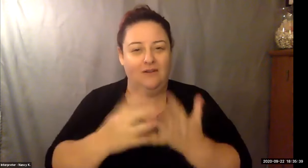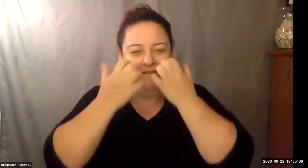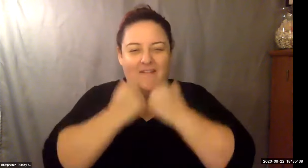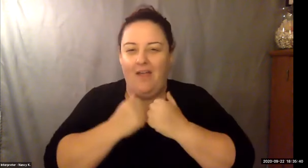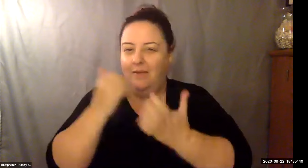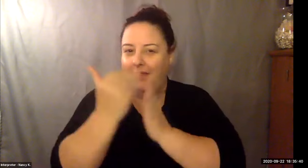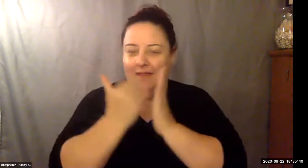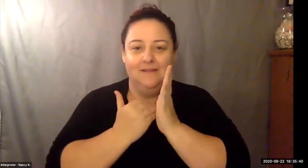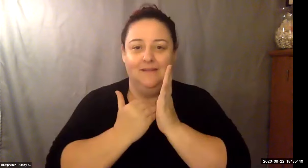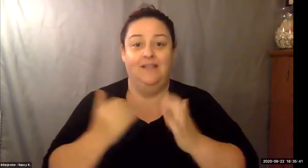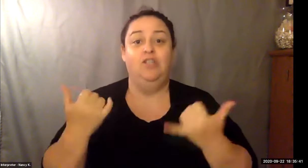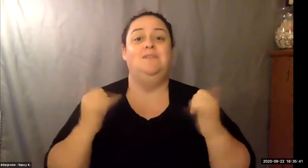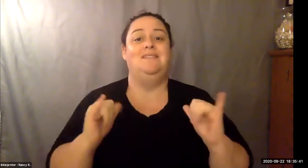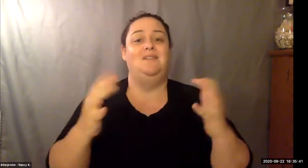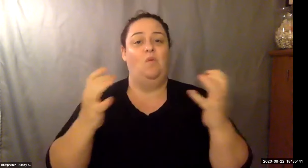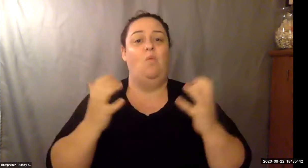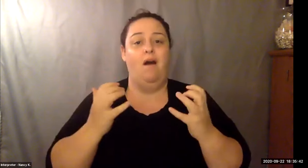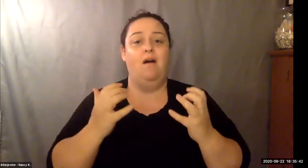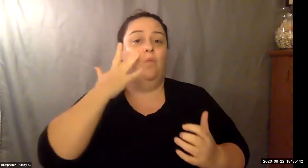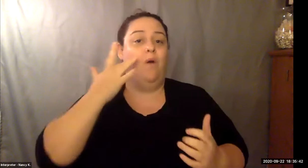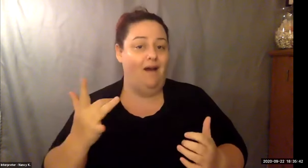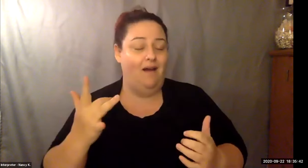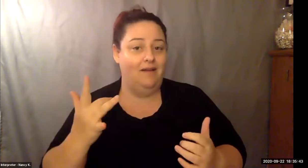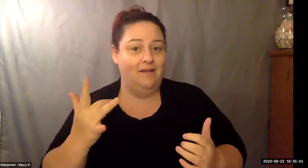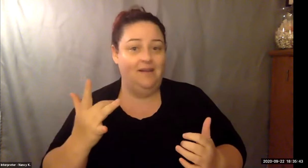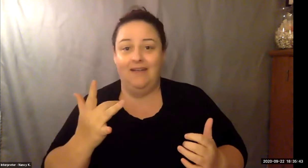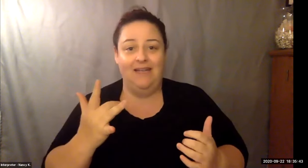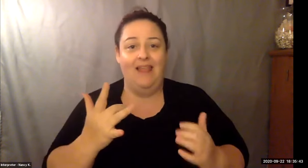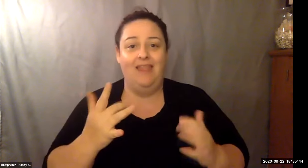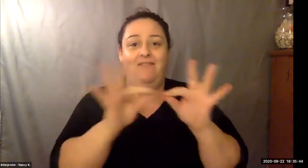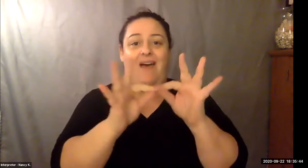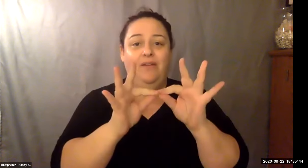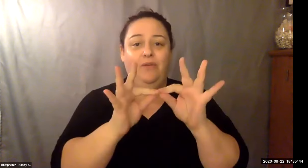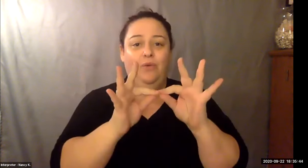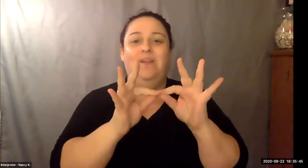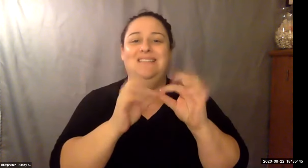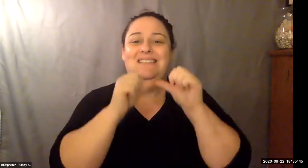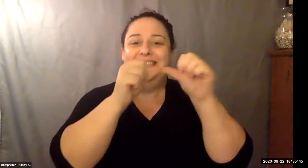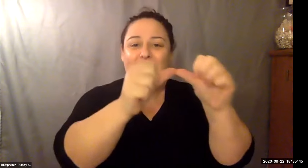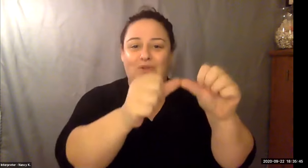Keith Wolling: And will continue to grow and it's so it's going to be all about cooperation and we have to be flexible. But it's all about